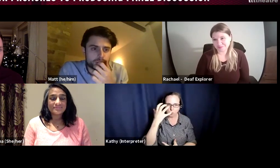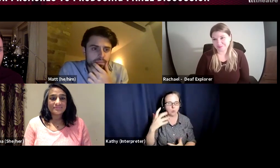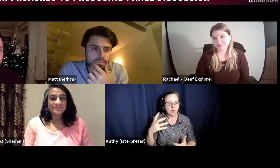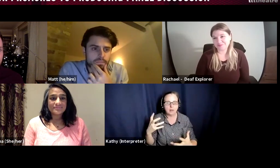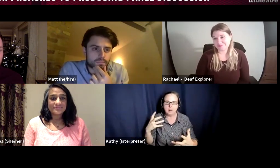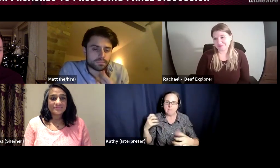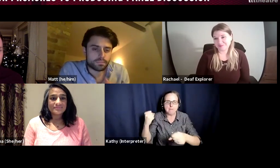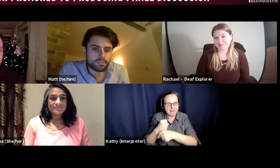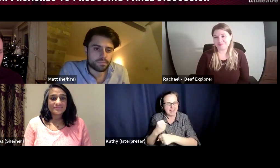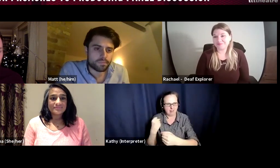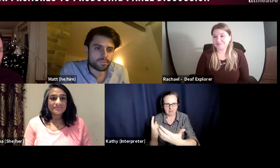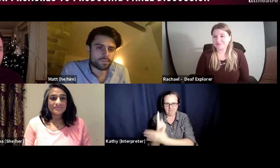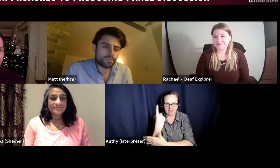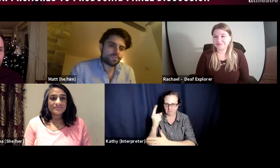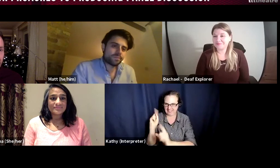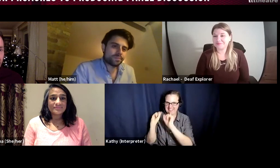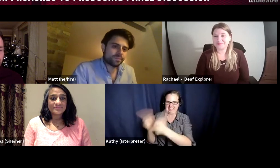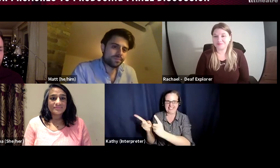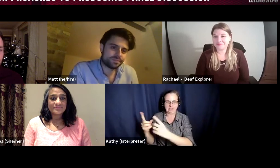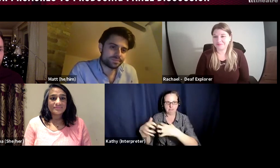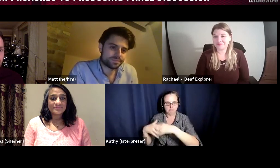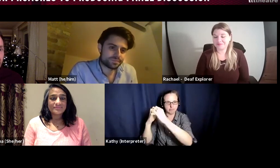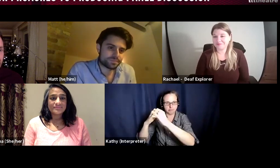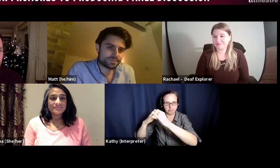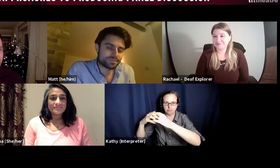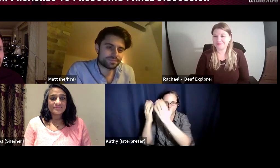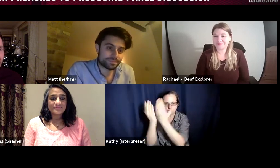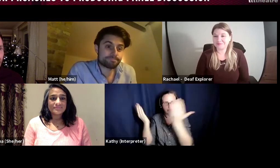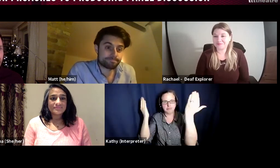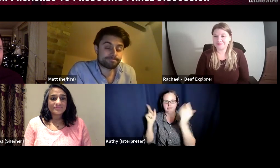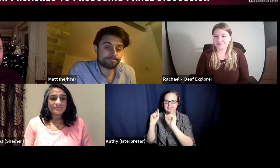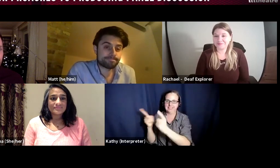and the stuff that we make happens varies completely according to